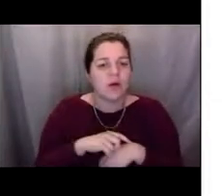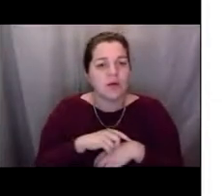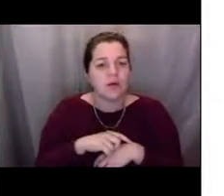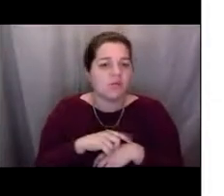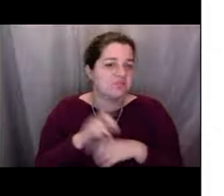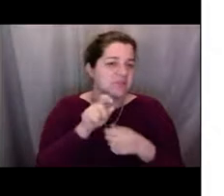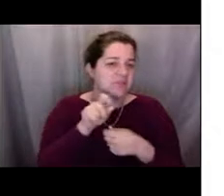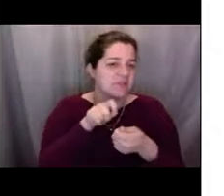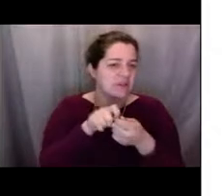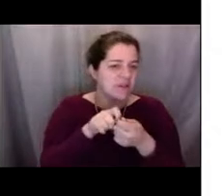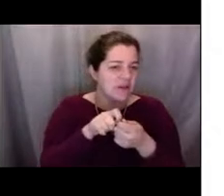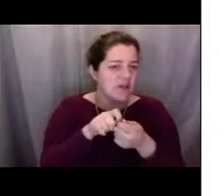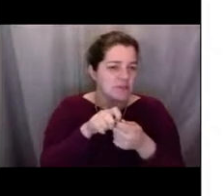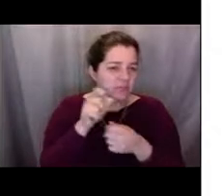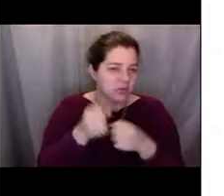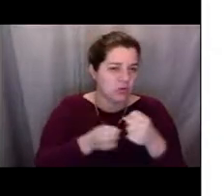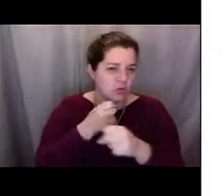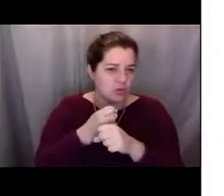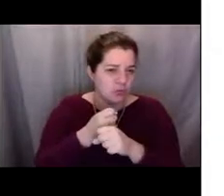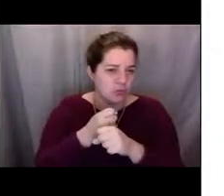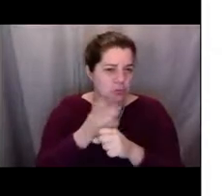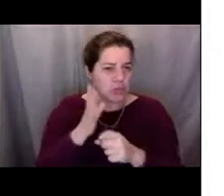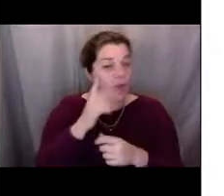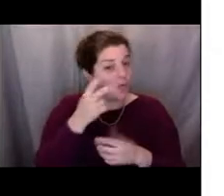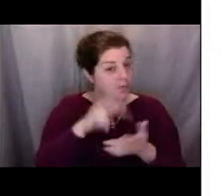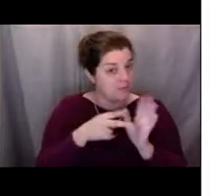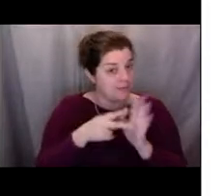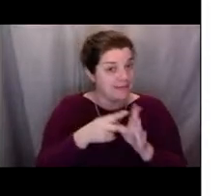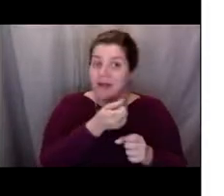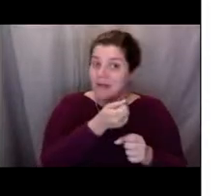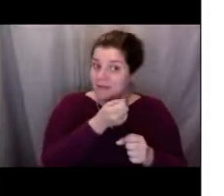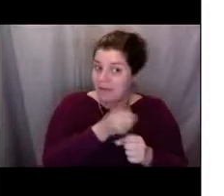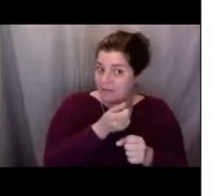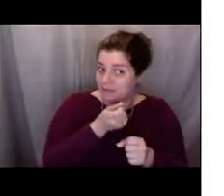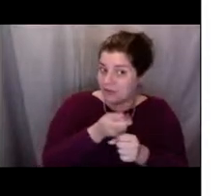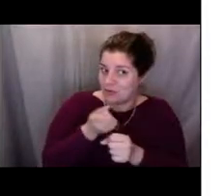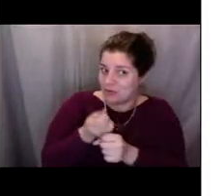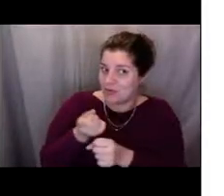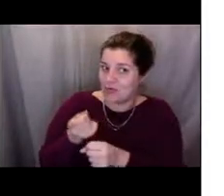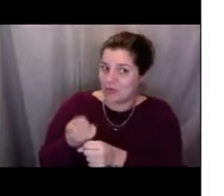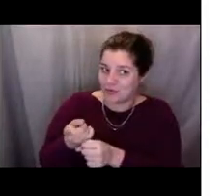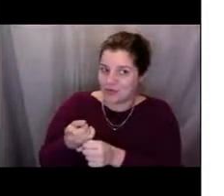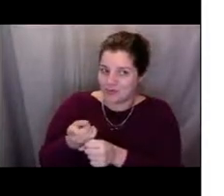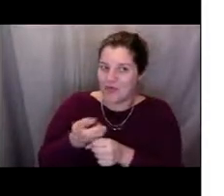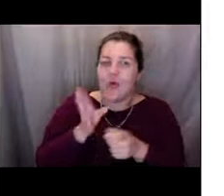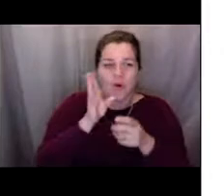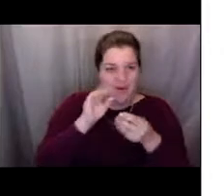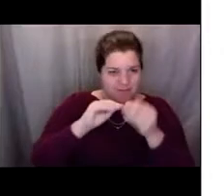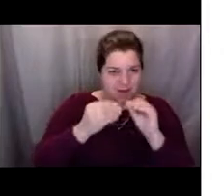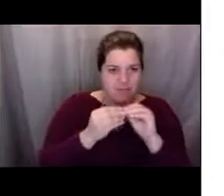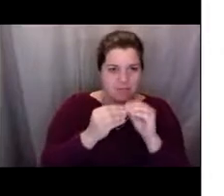So each year, the science changes a little bit, because the population has changed from year to year,